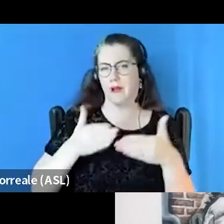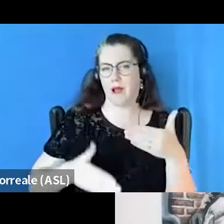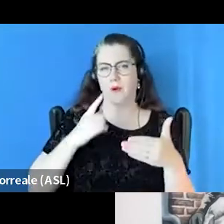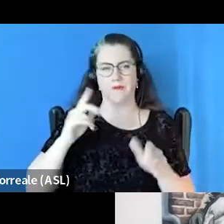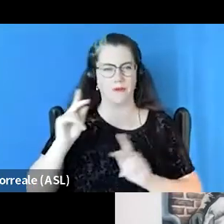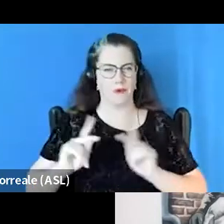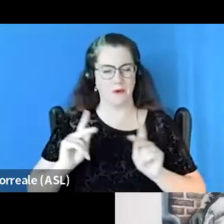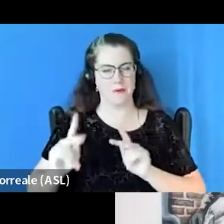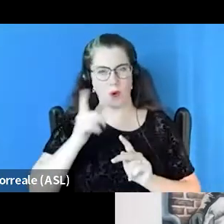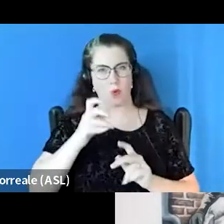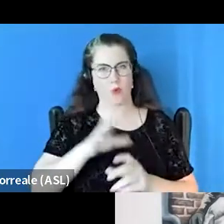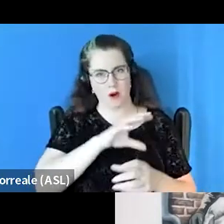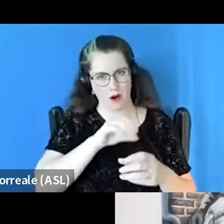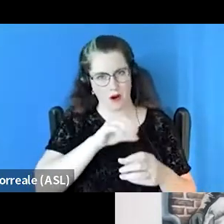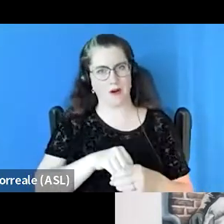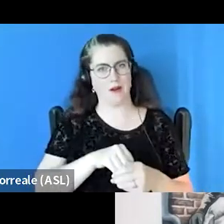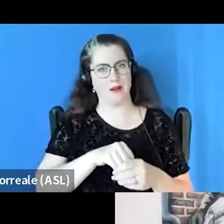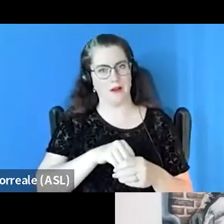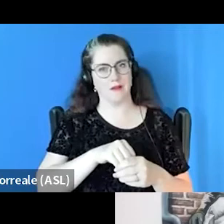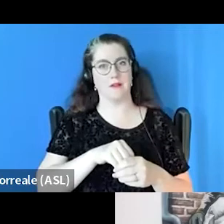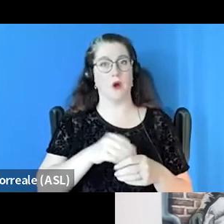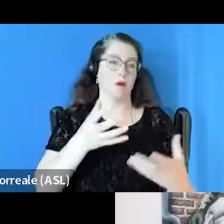who are receiving the services.